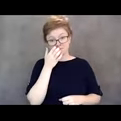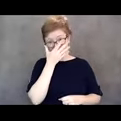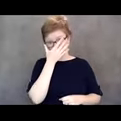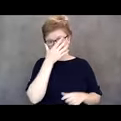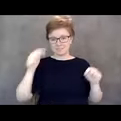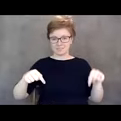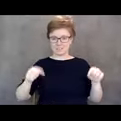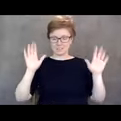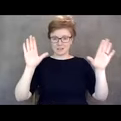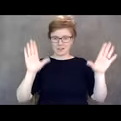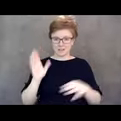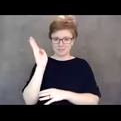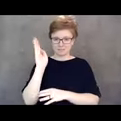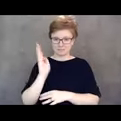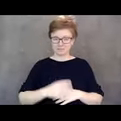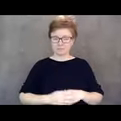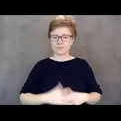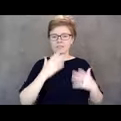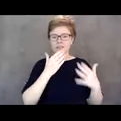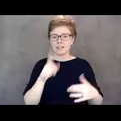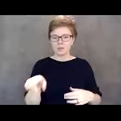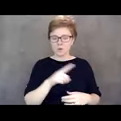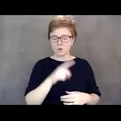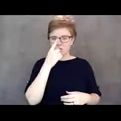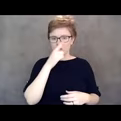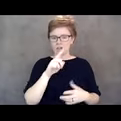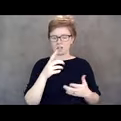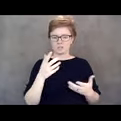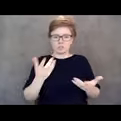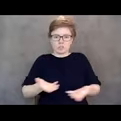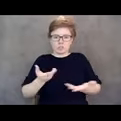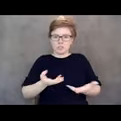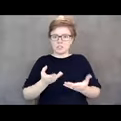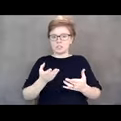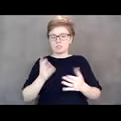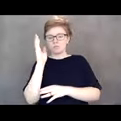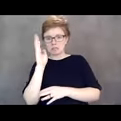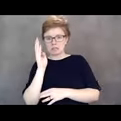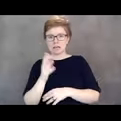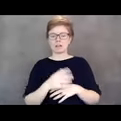and I thank you all for just being here and presenting this and giving the opportunity to hear,